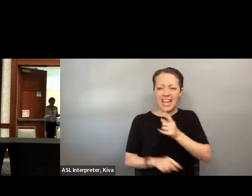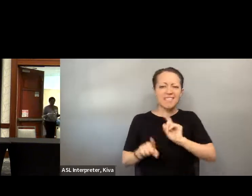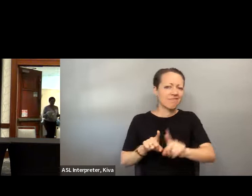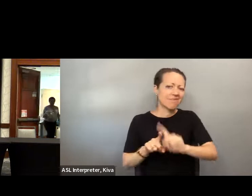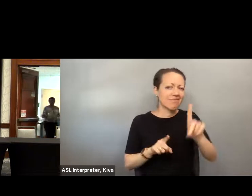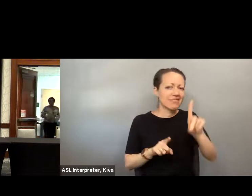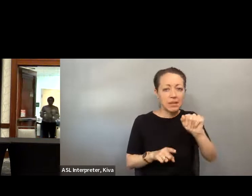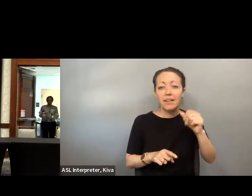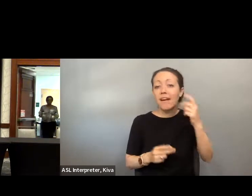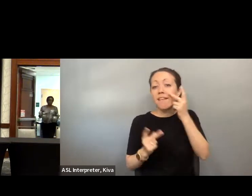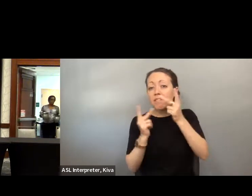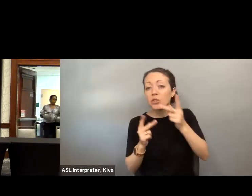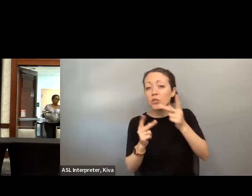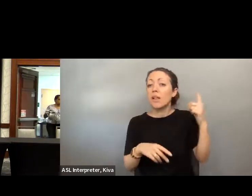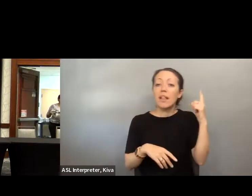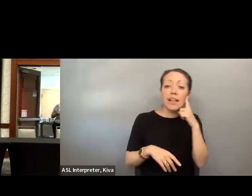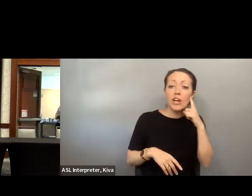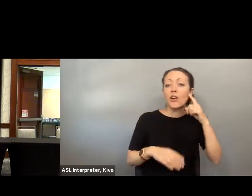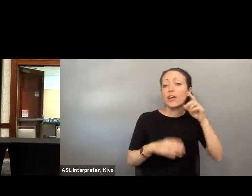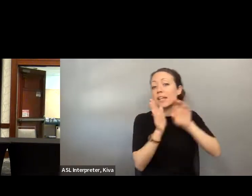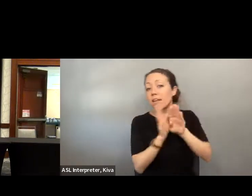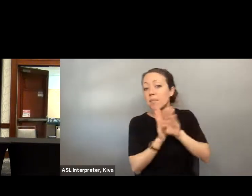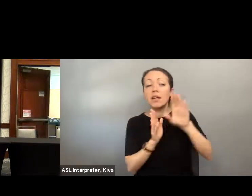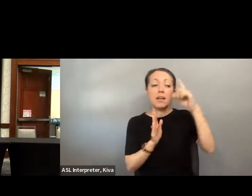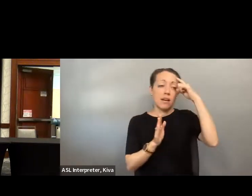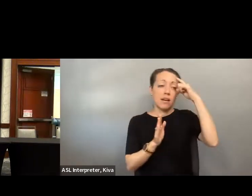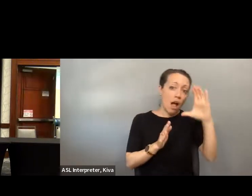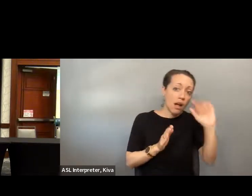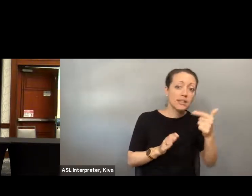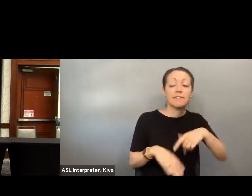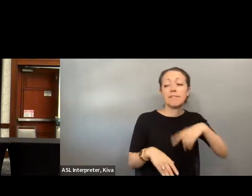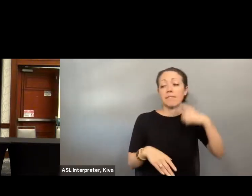to ensure voter access. Less than a week later, eight people with disabilities ranging from mobility